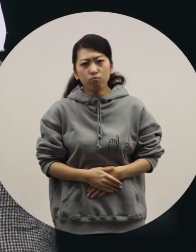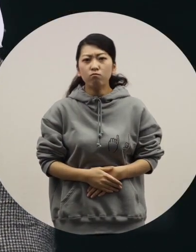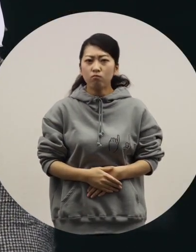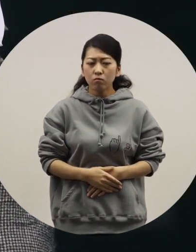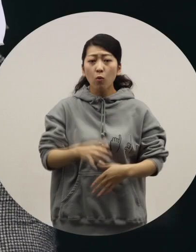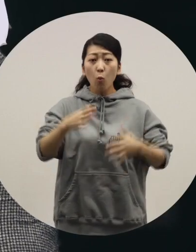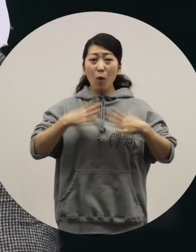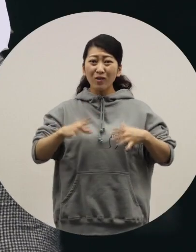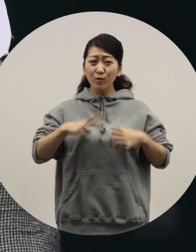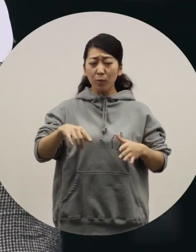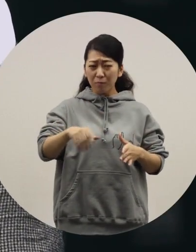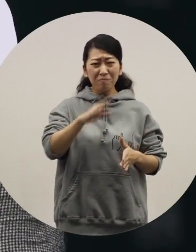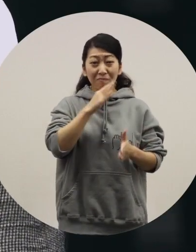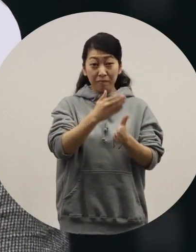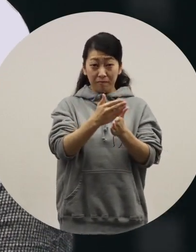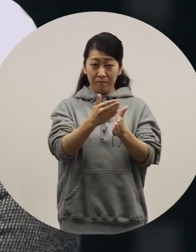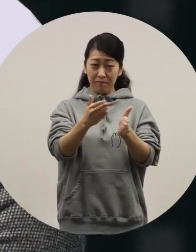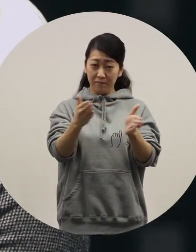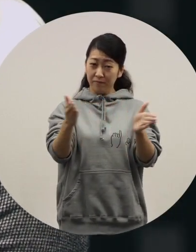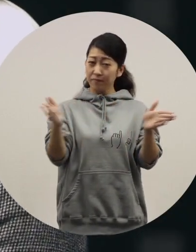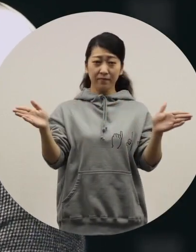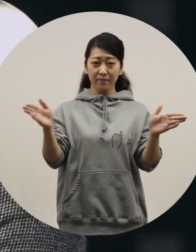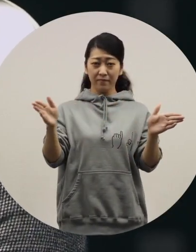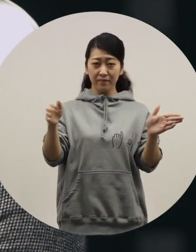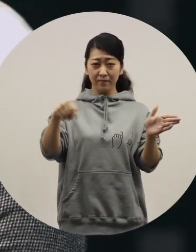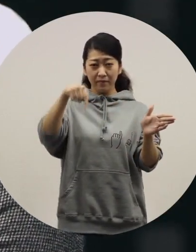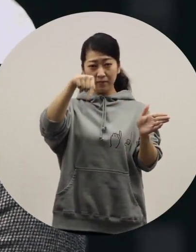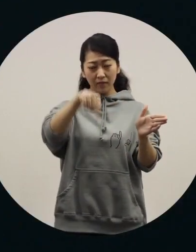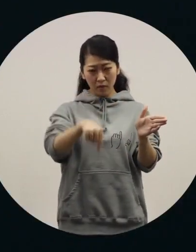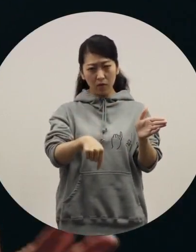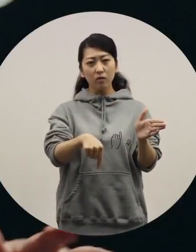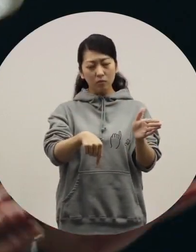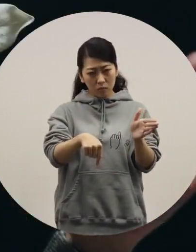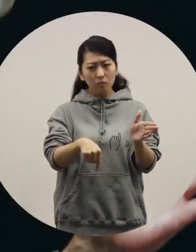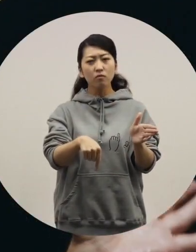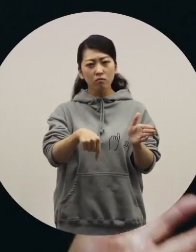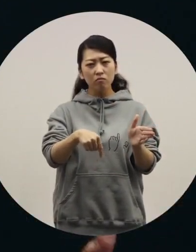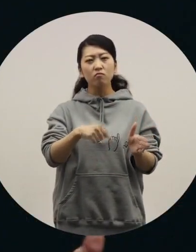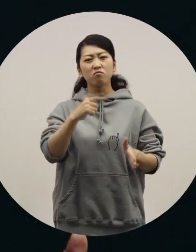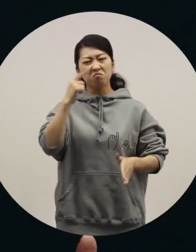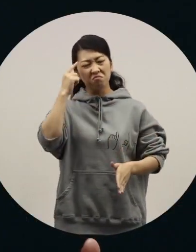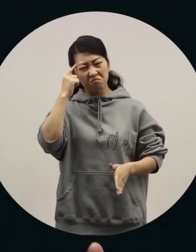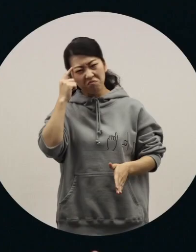Although the range of fashion is wide,